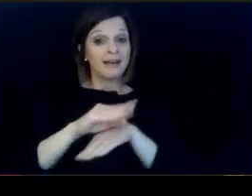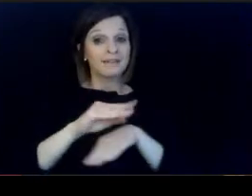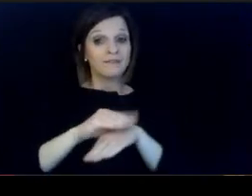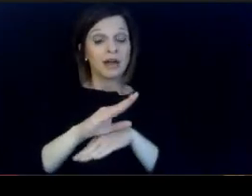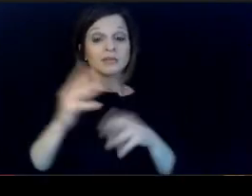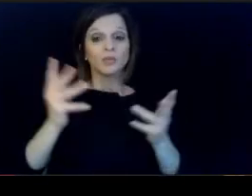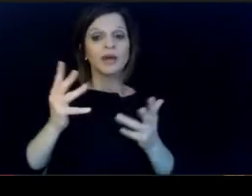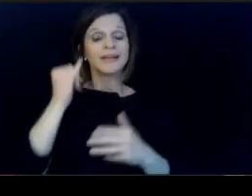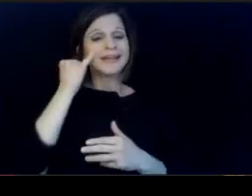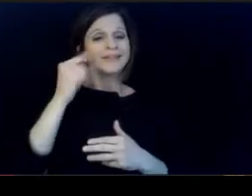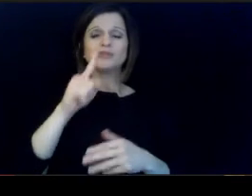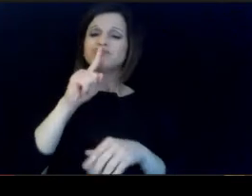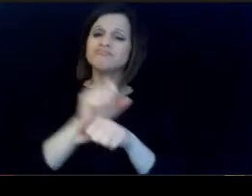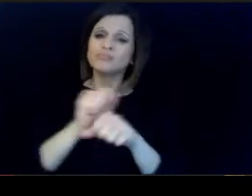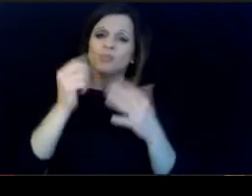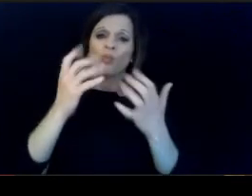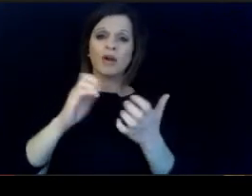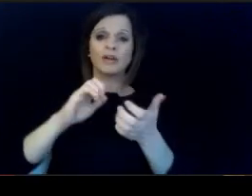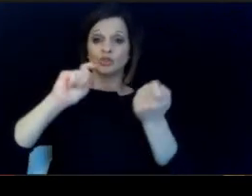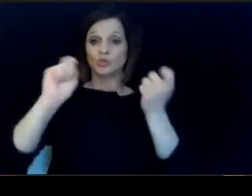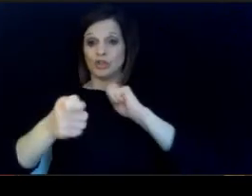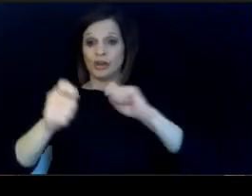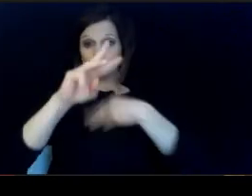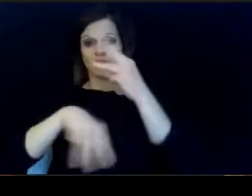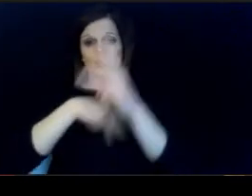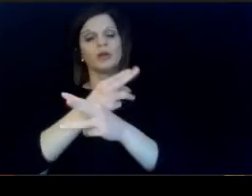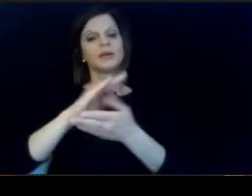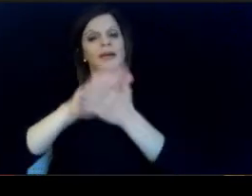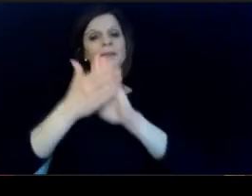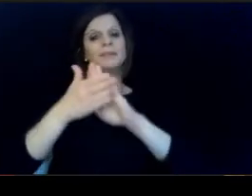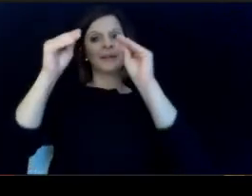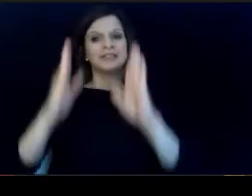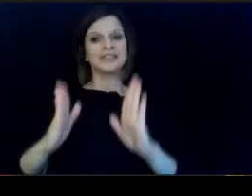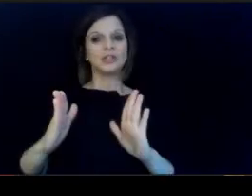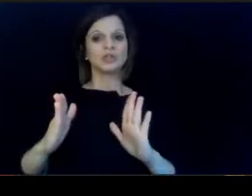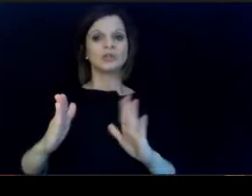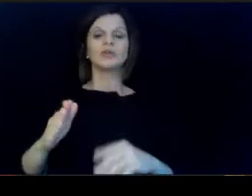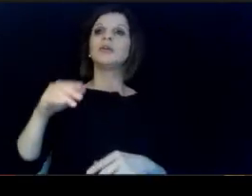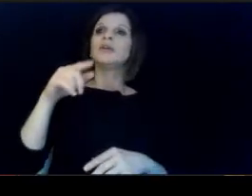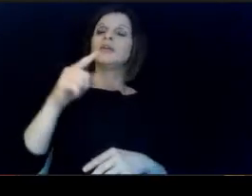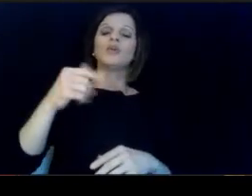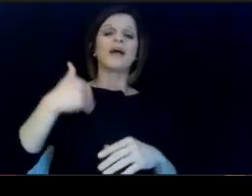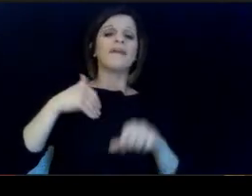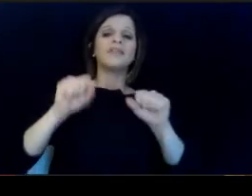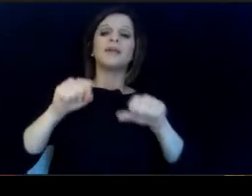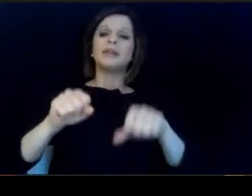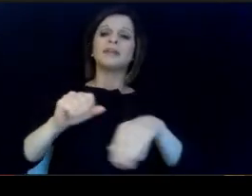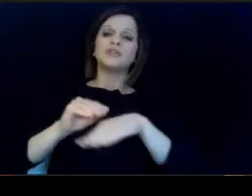Become a teacher when you were a teacher you have. the ability to shape dozens of minds year after year.